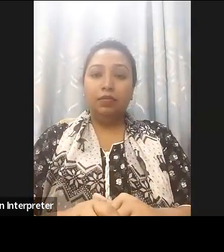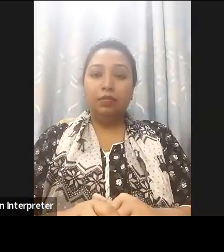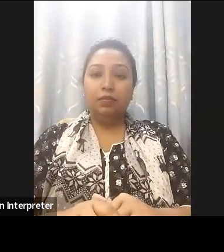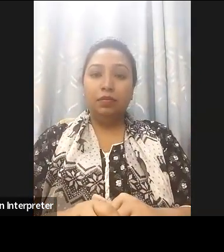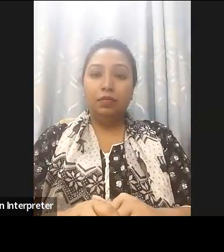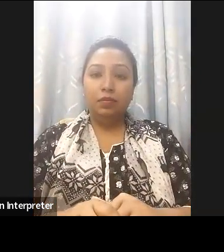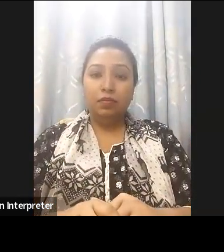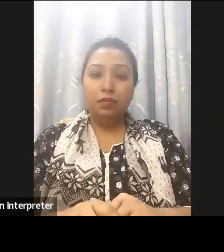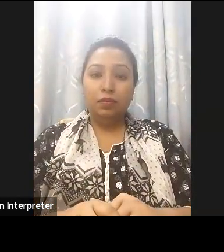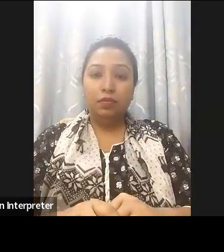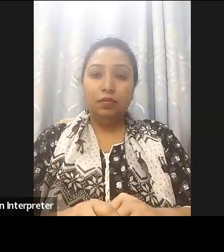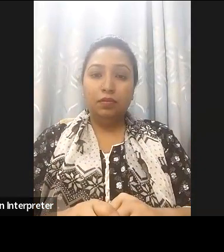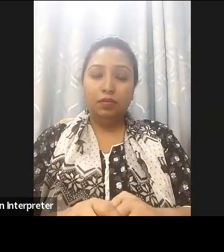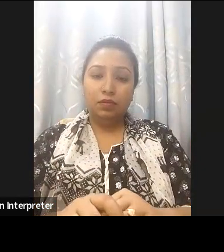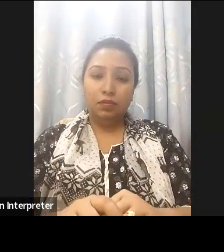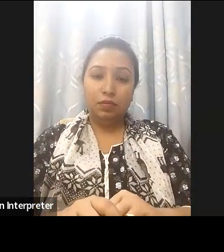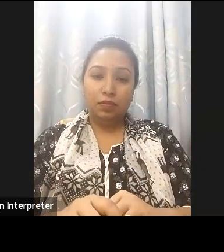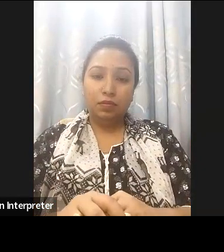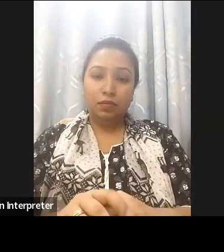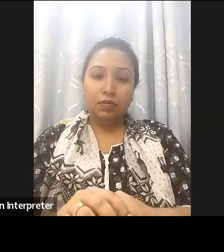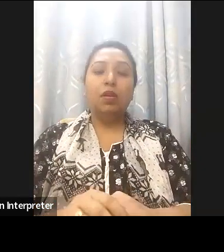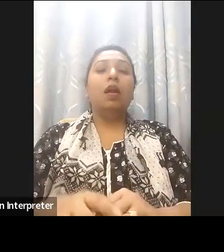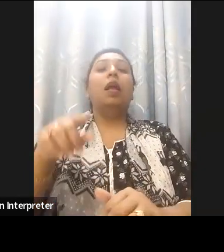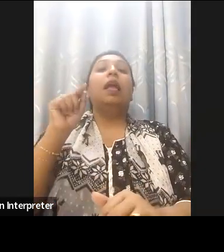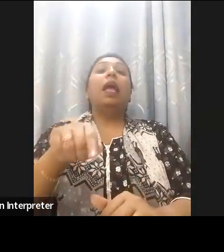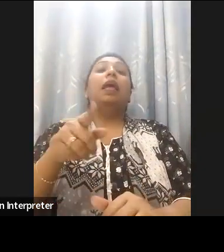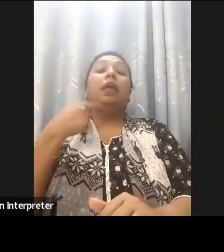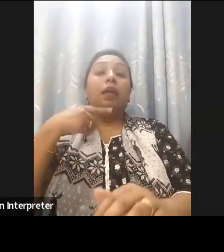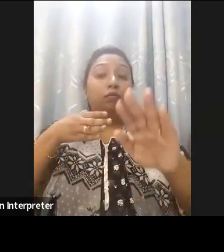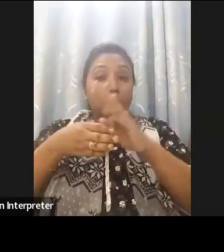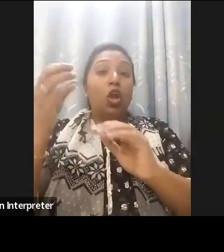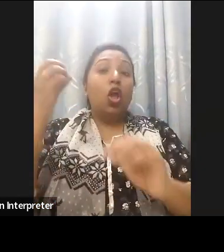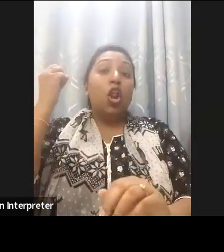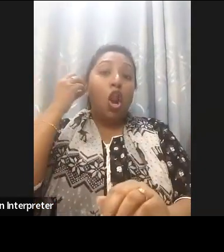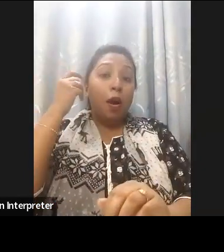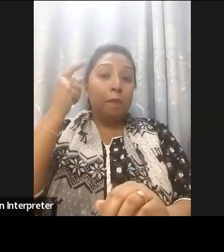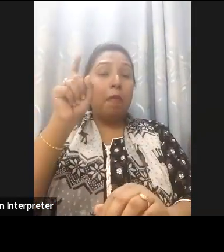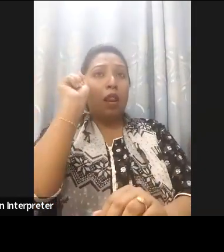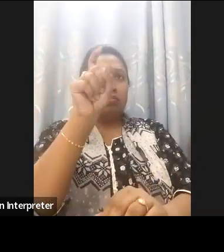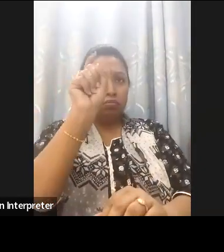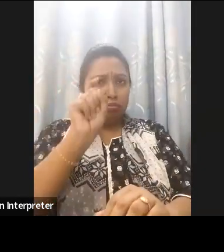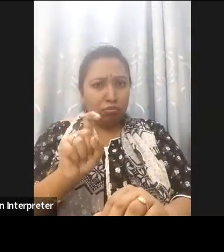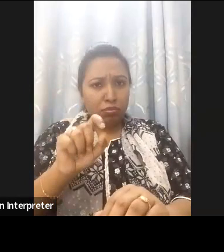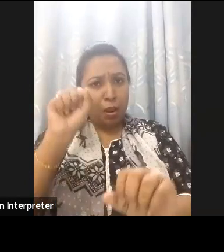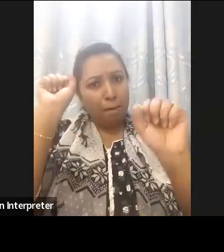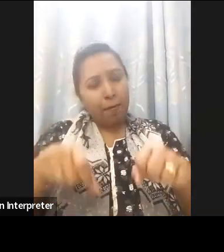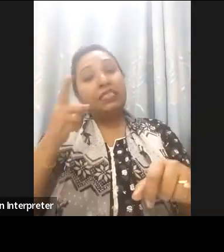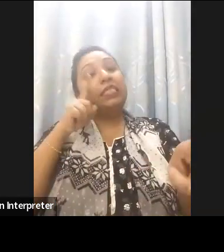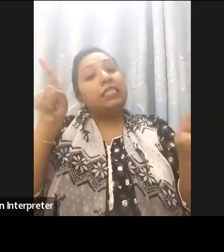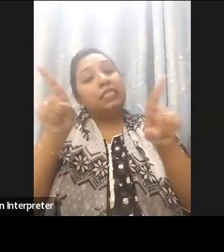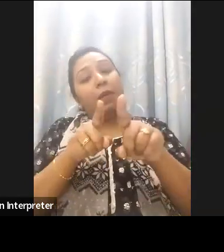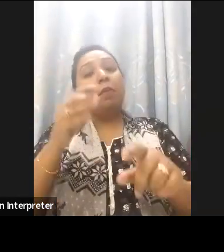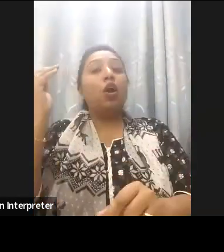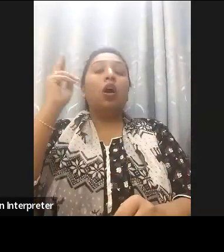stage of any digital project we make sure that we don't have to go back in many years in time and